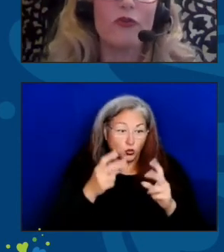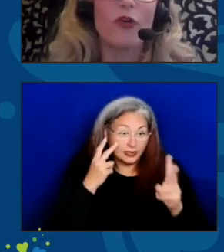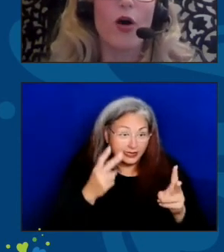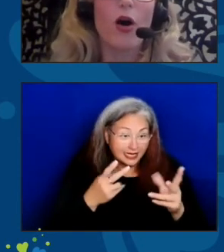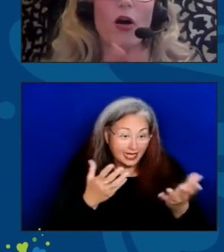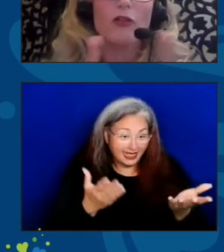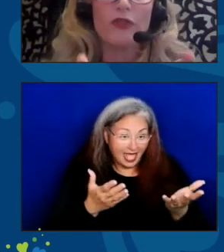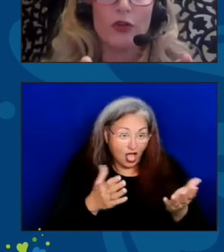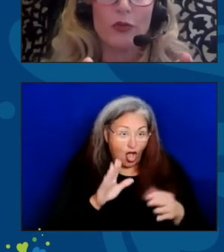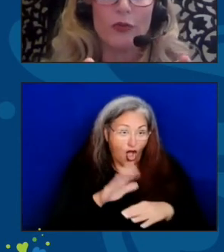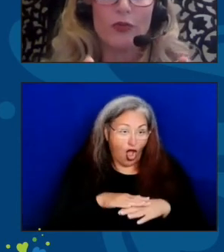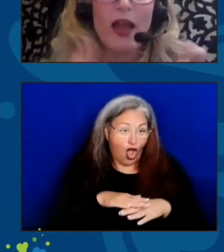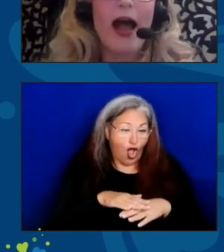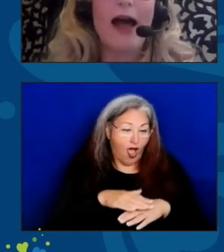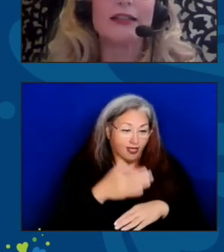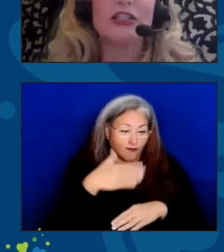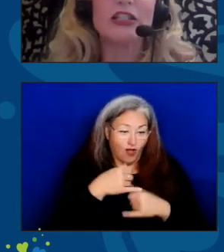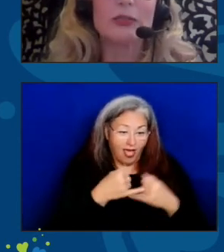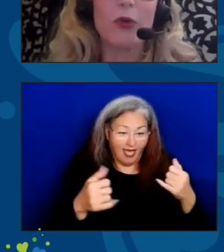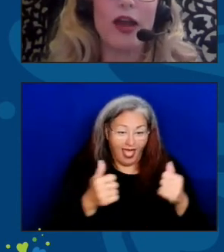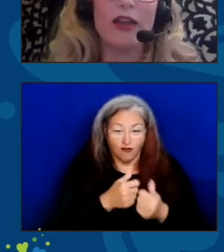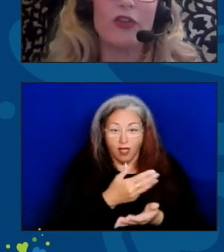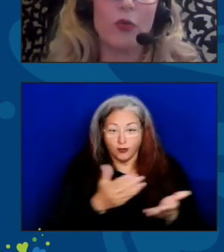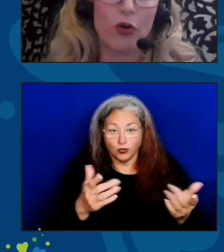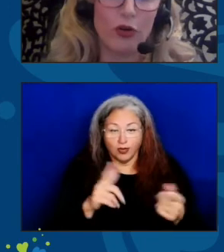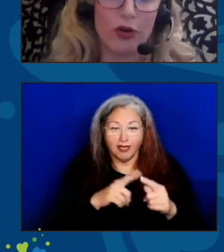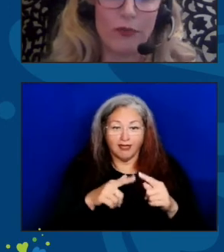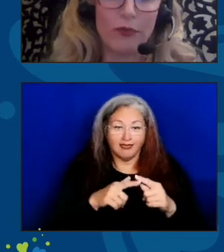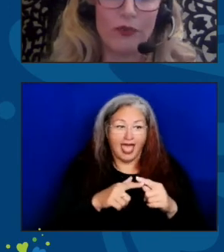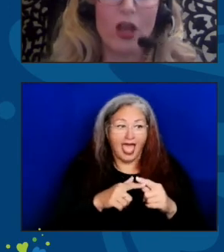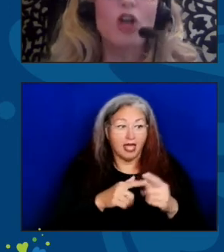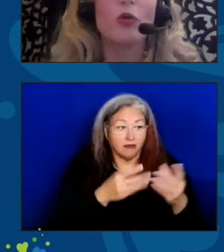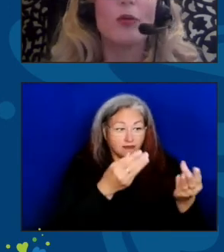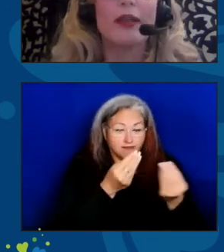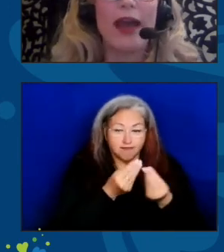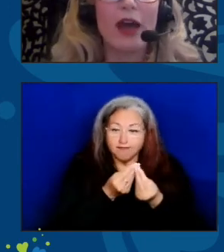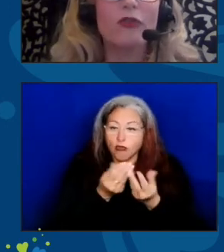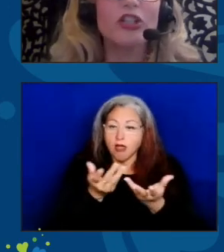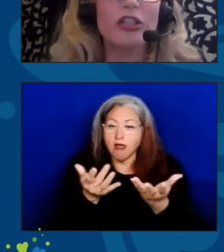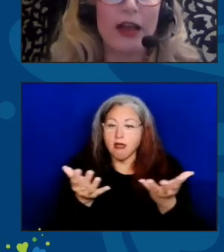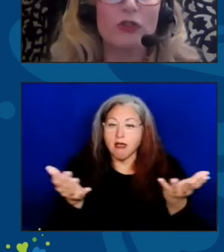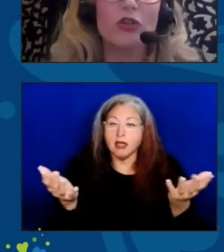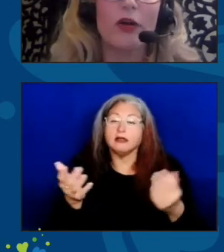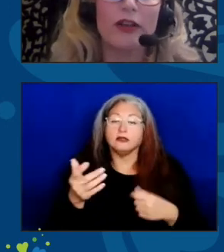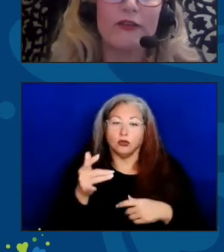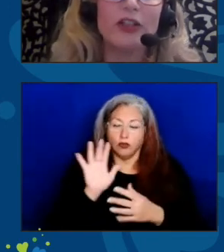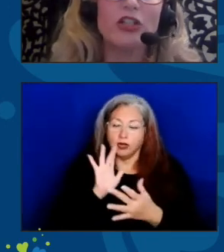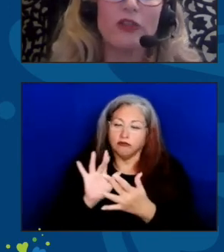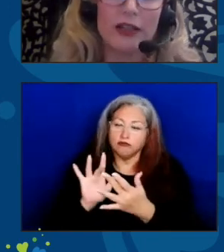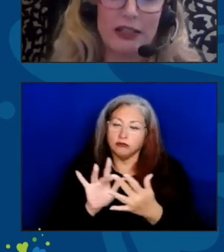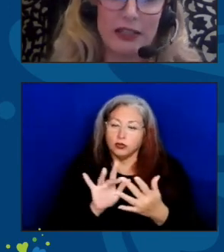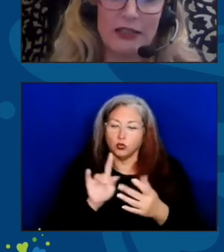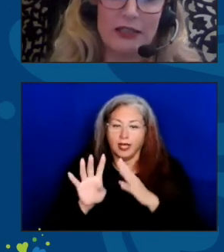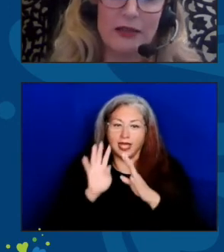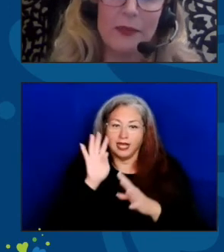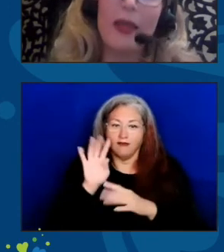from all of you and to spread the word. So, we began reaching out to our innovation grantees,